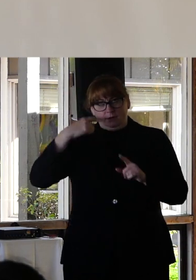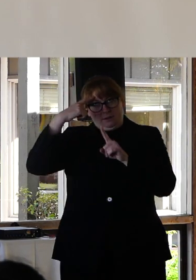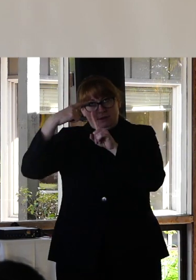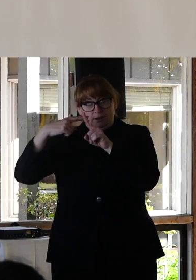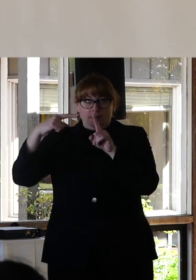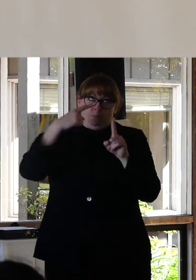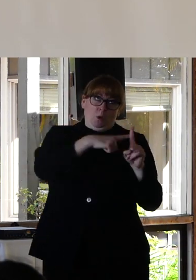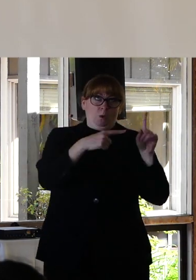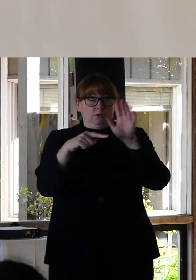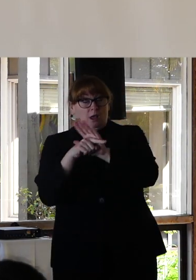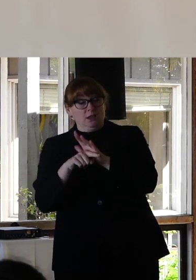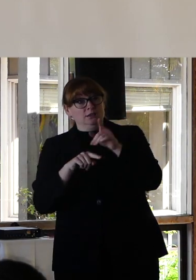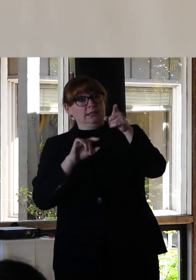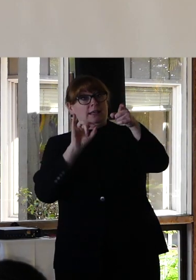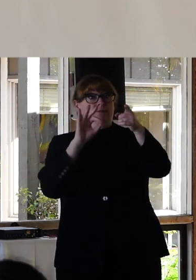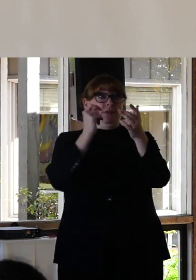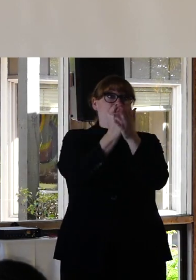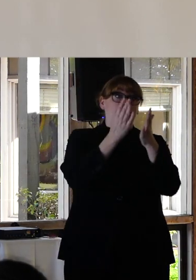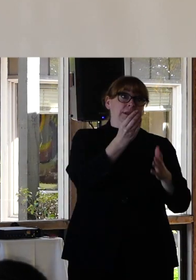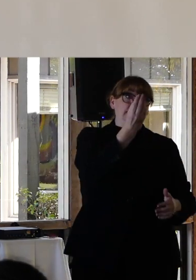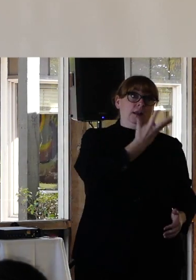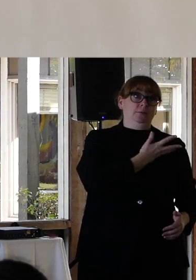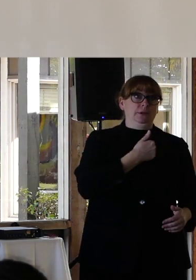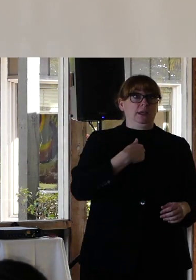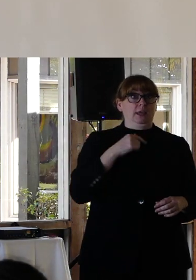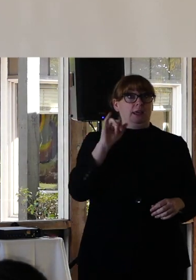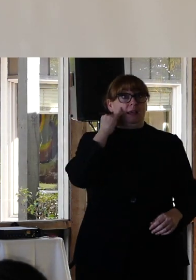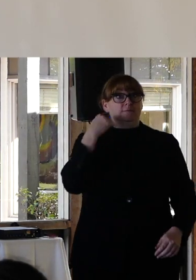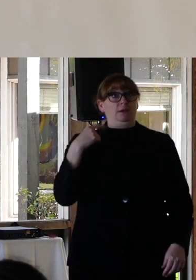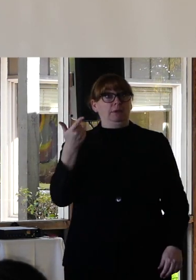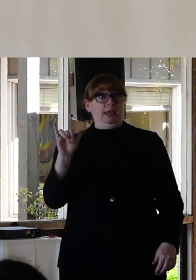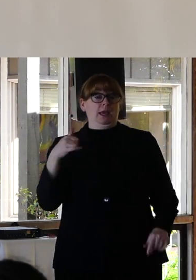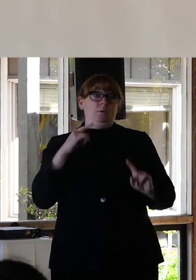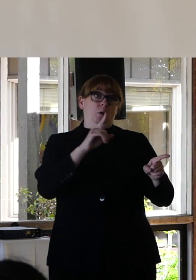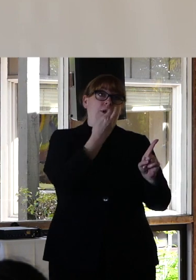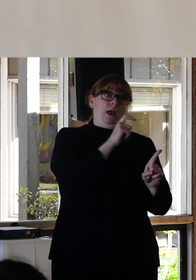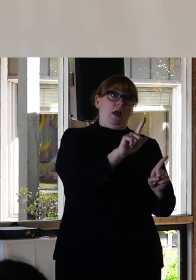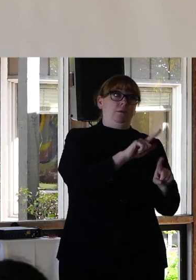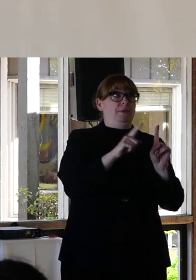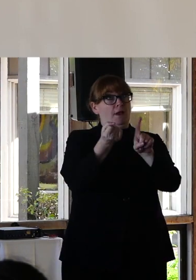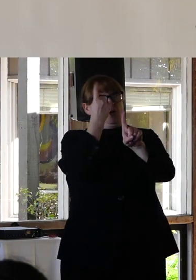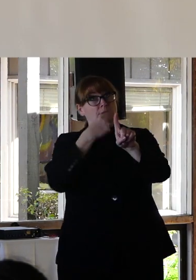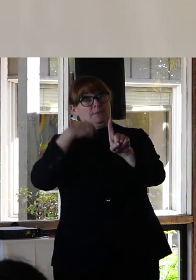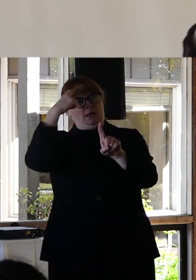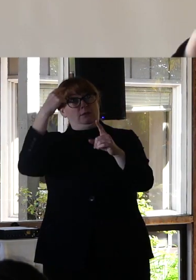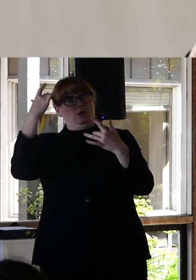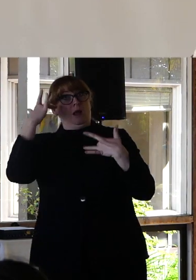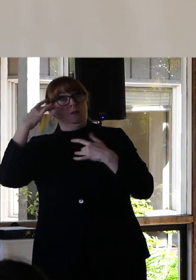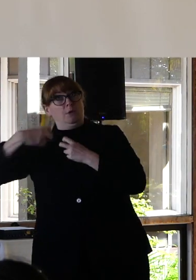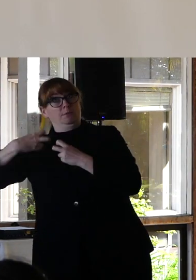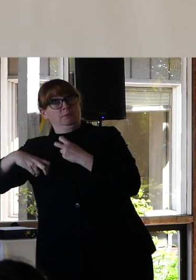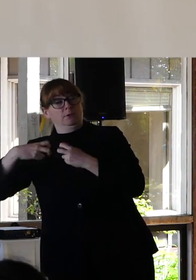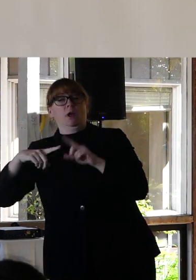says I'm going to hell for being gay but understands my Aspergers or should I go on who's also queer but firmly believes I'd be happy if I can